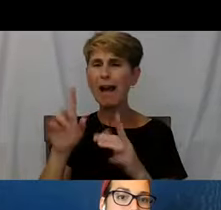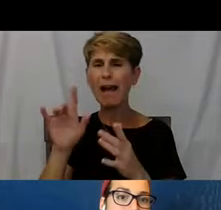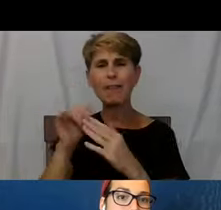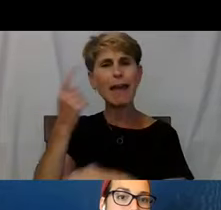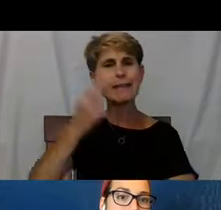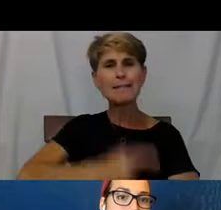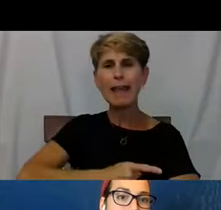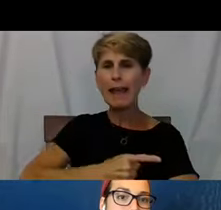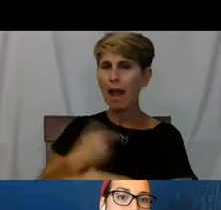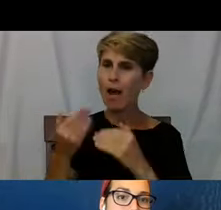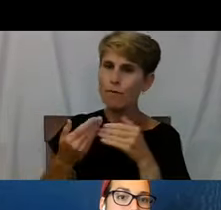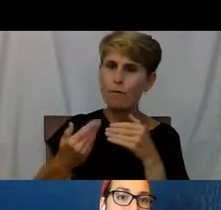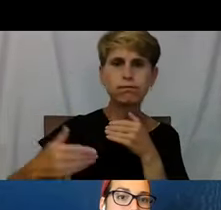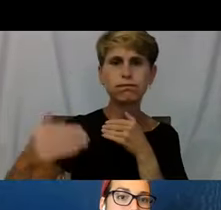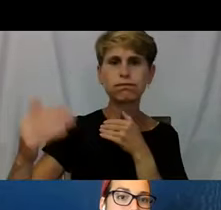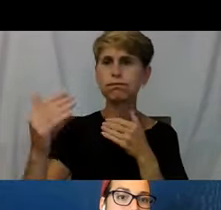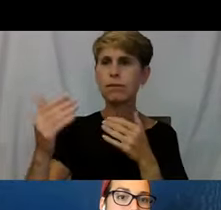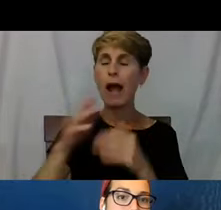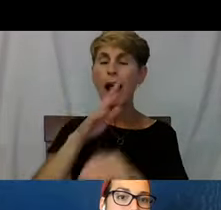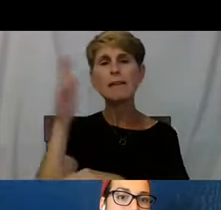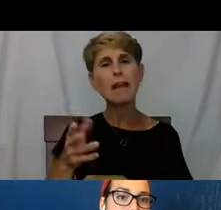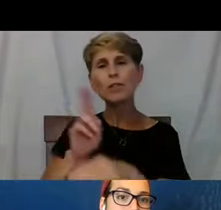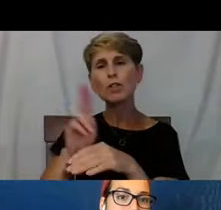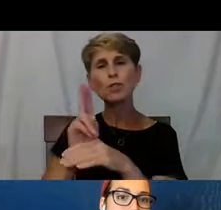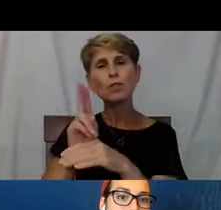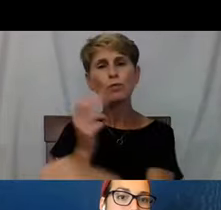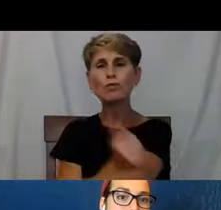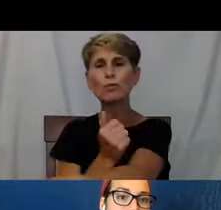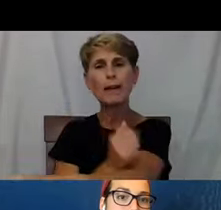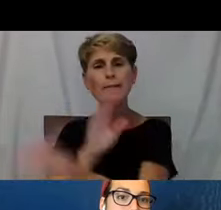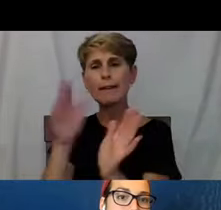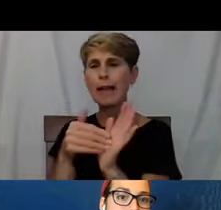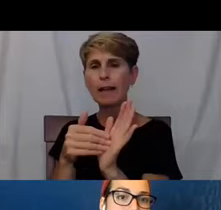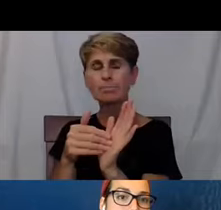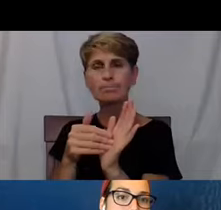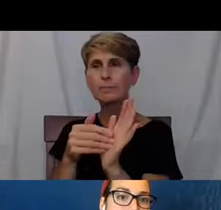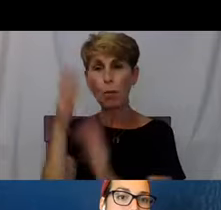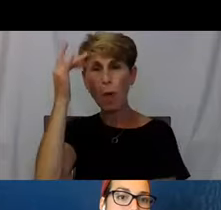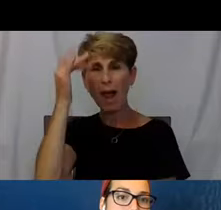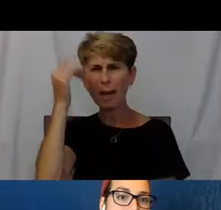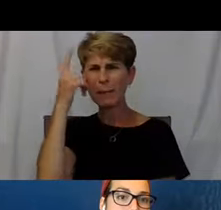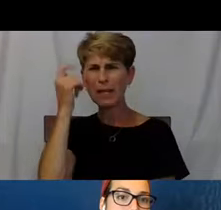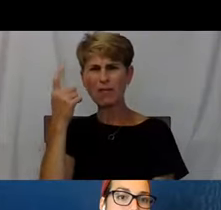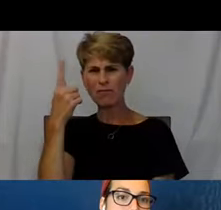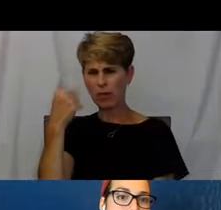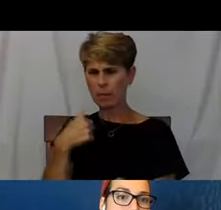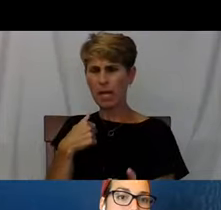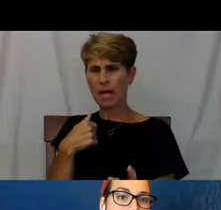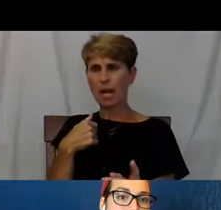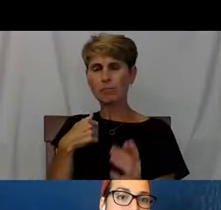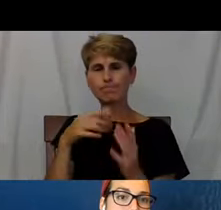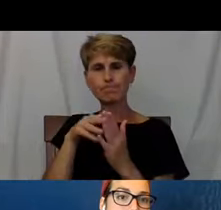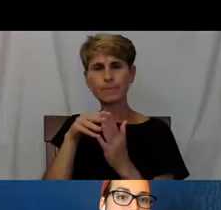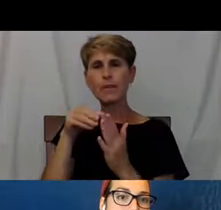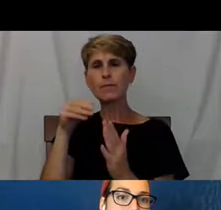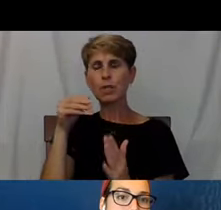because to me at that point I had learned enough to know that self care is like are the rules.